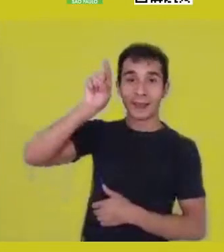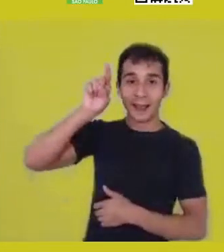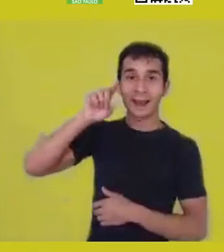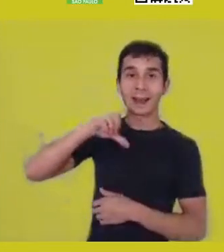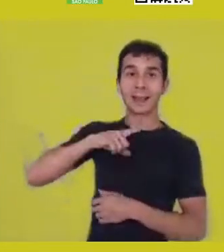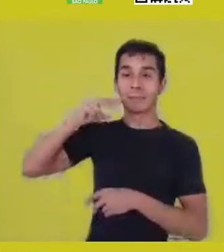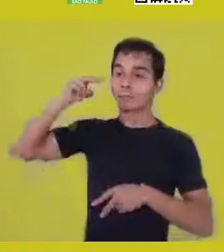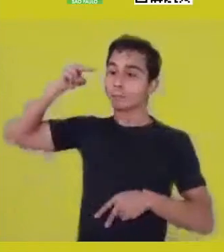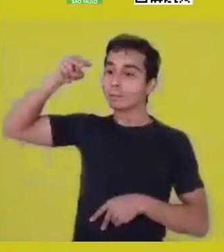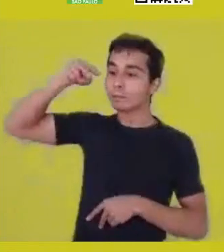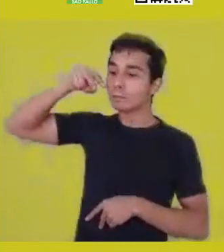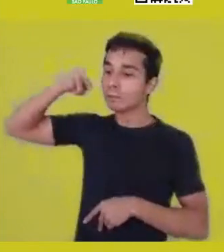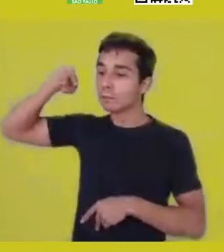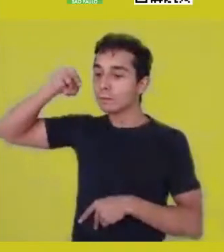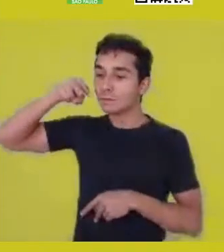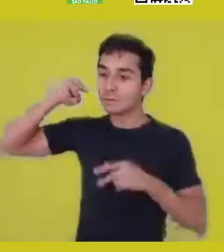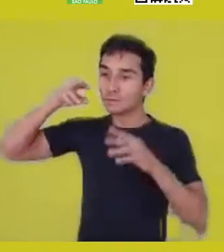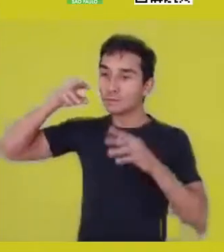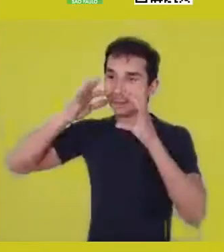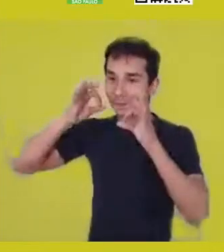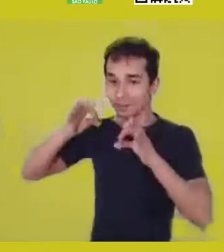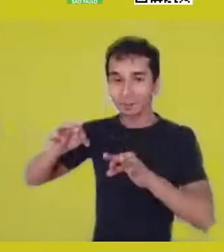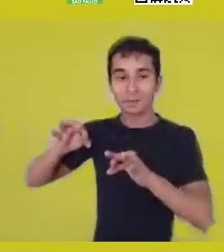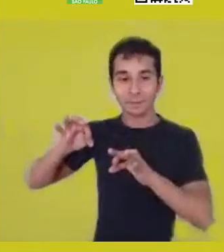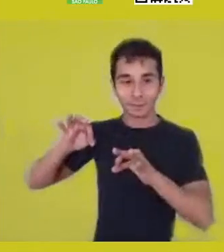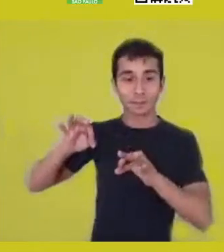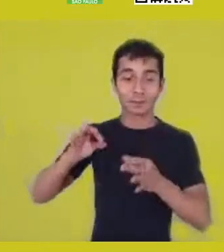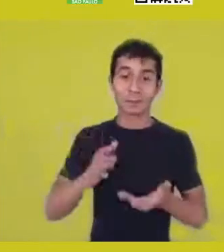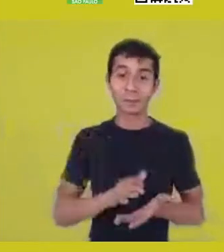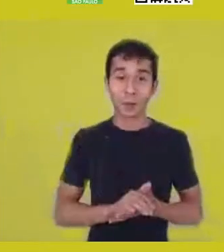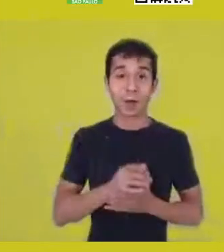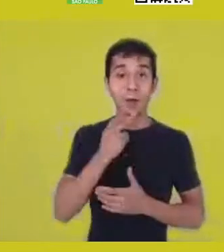a paper by Molefi Kete Asante, where he says that Ma’at is present